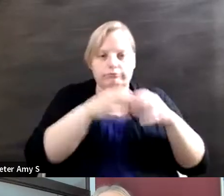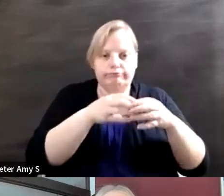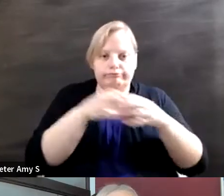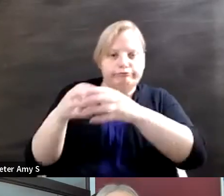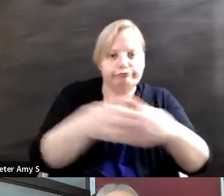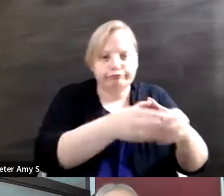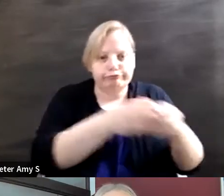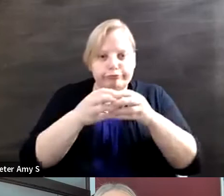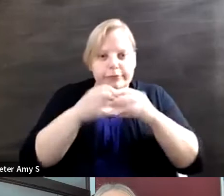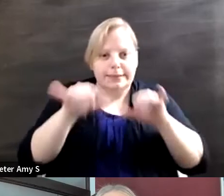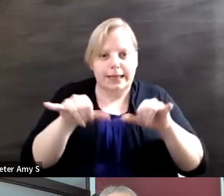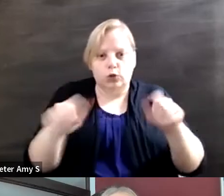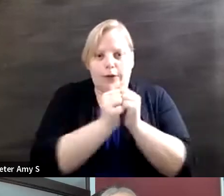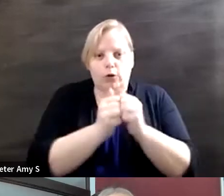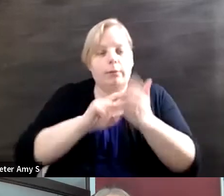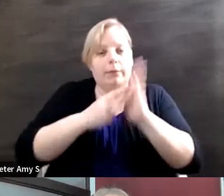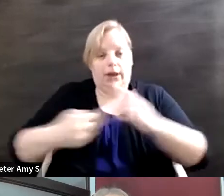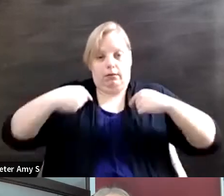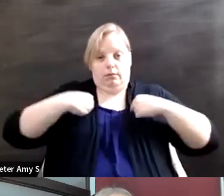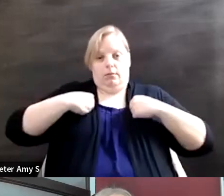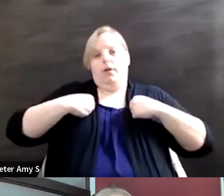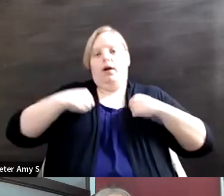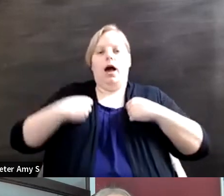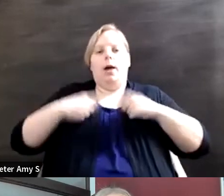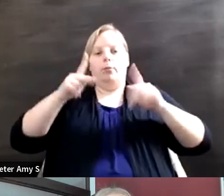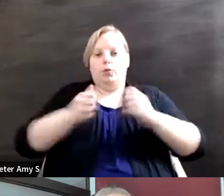because I'm a woman with a disability, my husband must be an individual with a disability, as well,